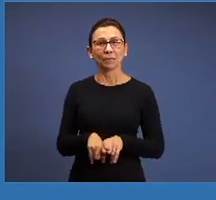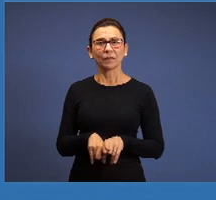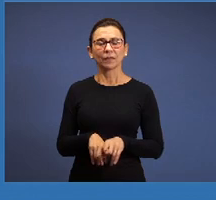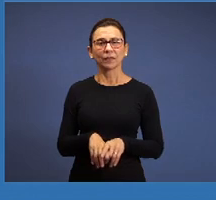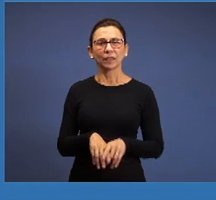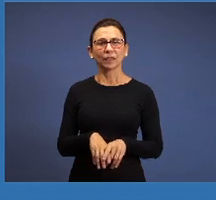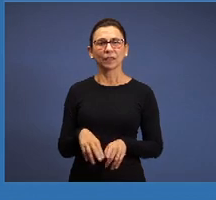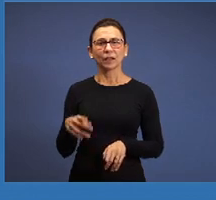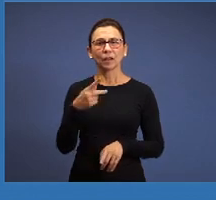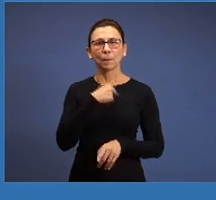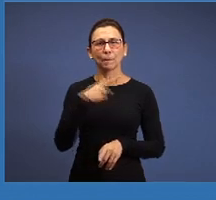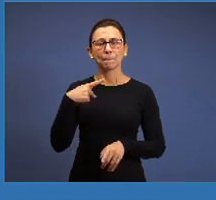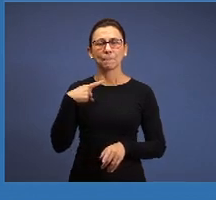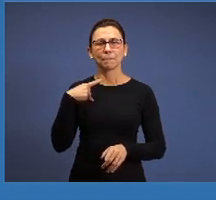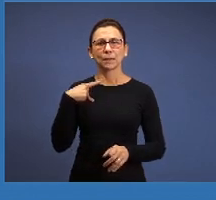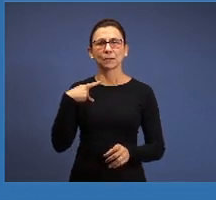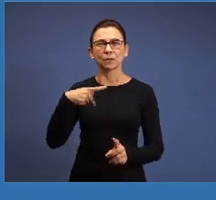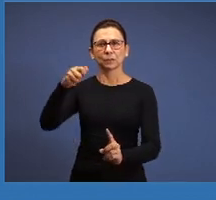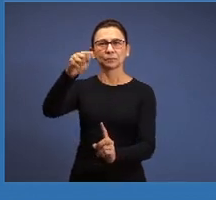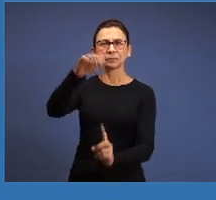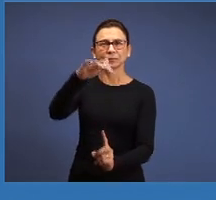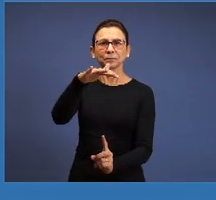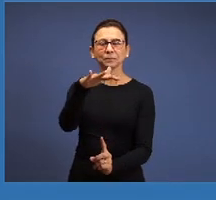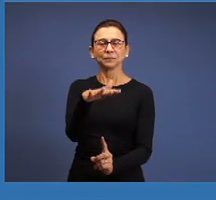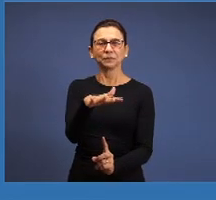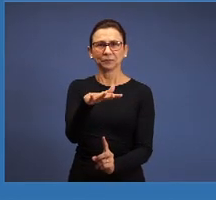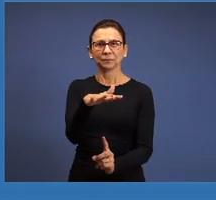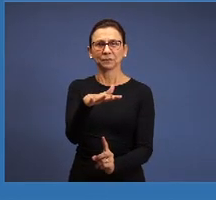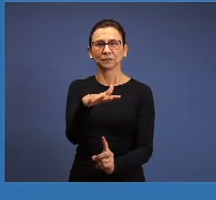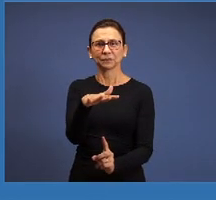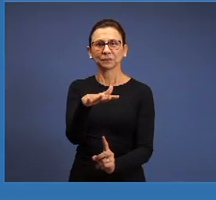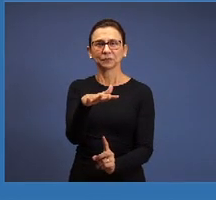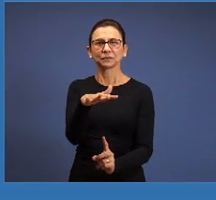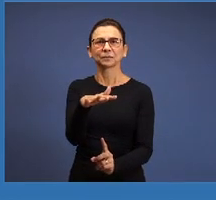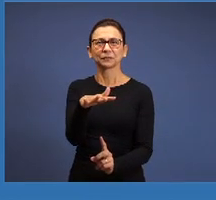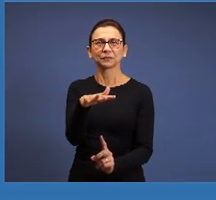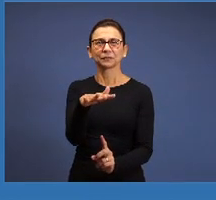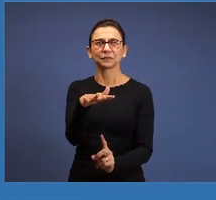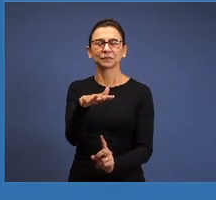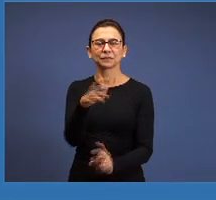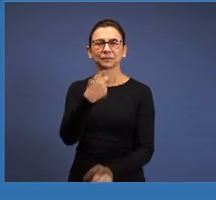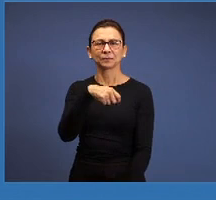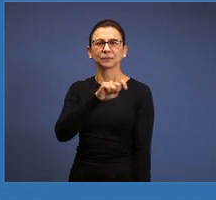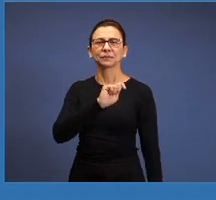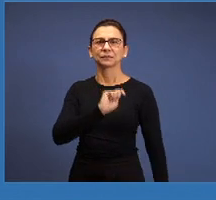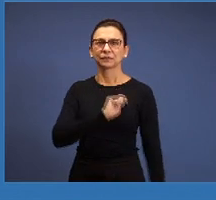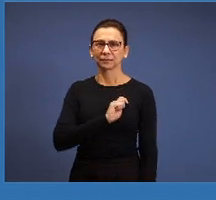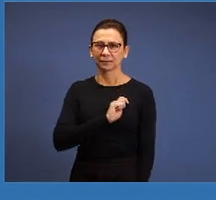we had a blessing of a pastor being ordained at Spain and this made us happy, the